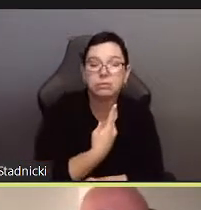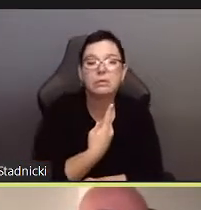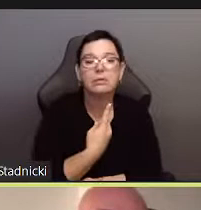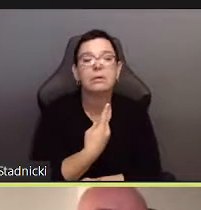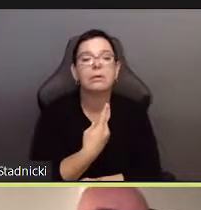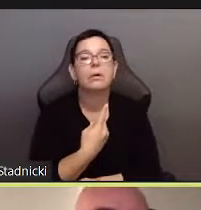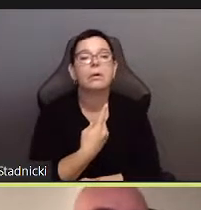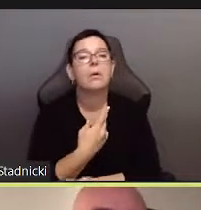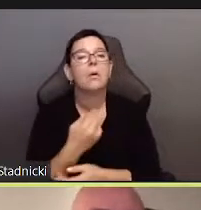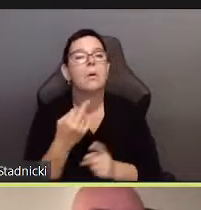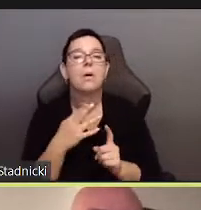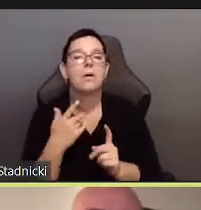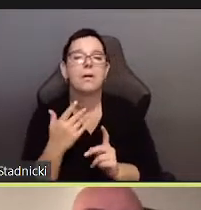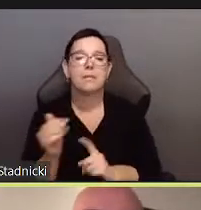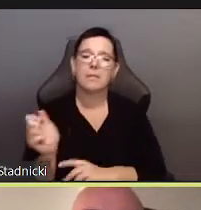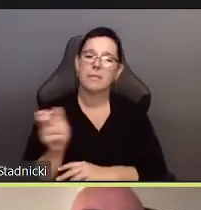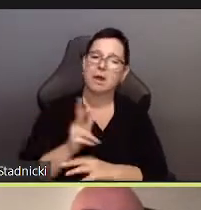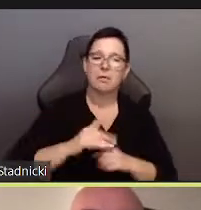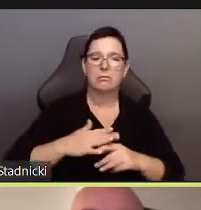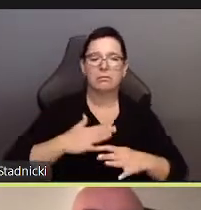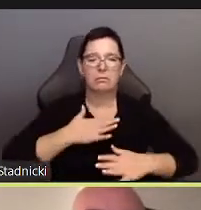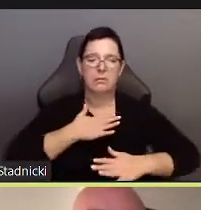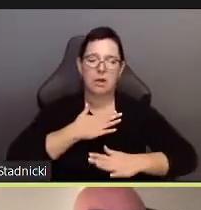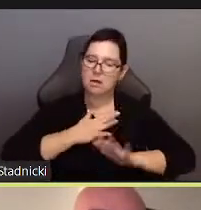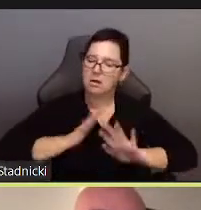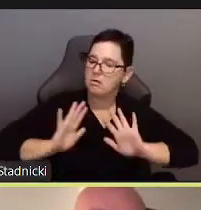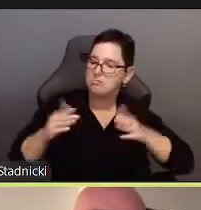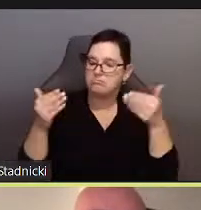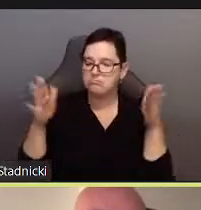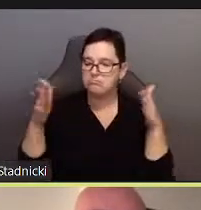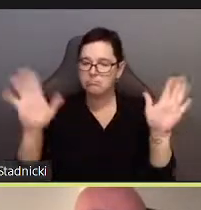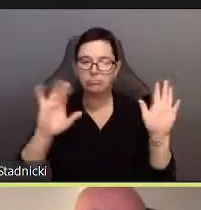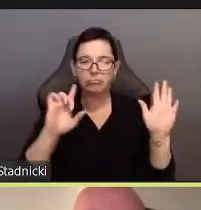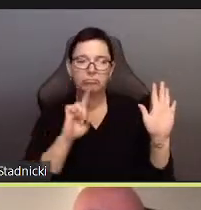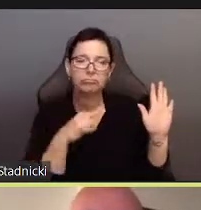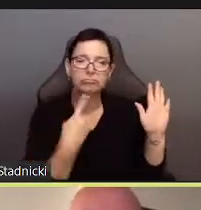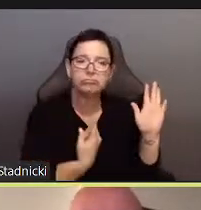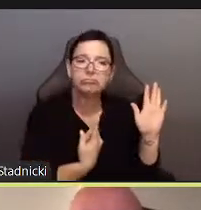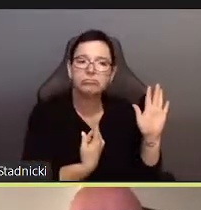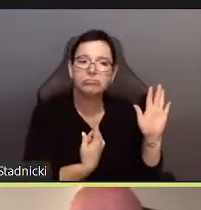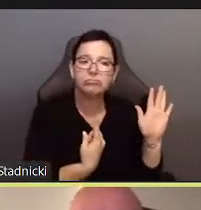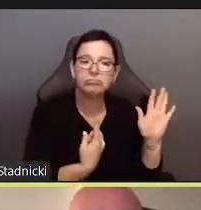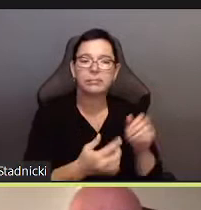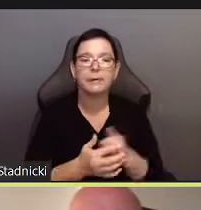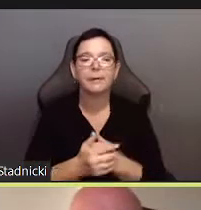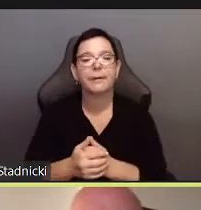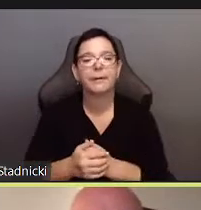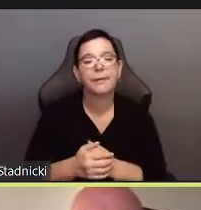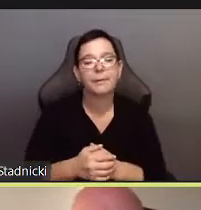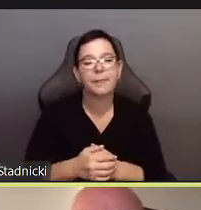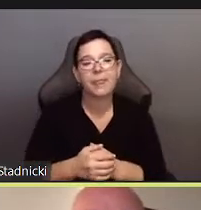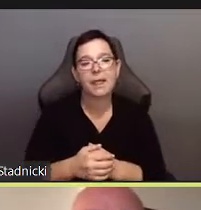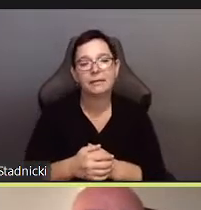AS we clamour ot be included once again, we might do well to pause and consider the three fold quality of exclusion and inclusion of sex and sexuality. It